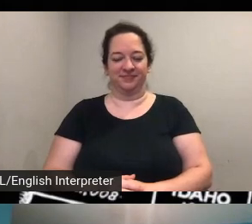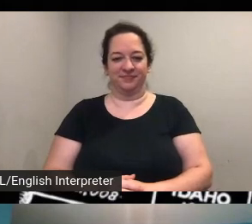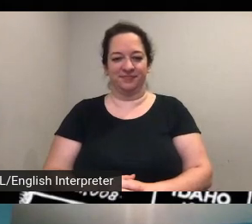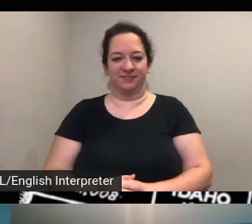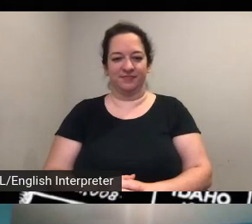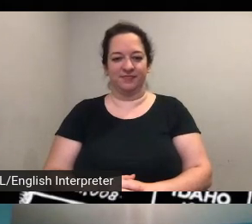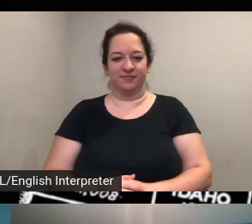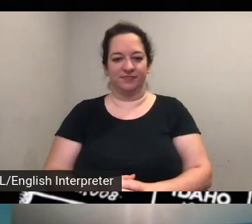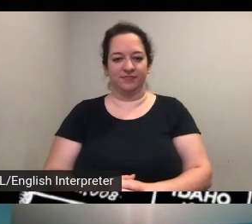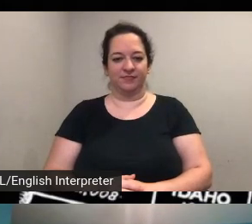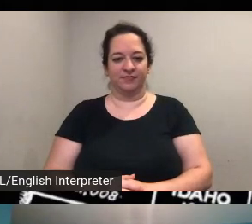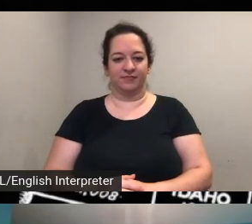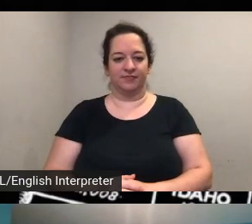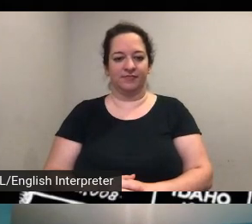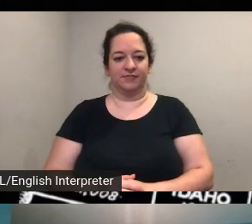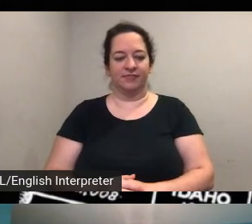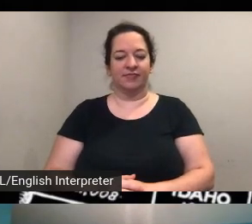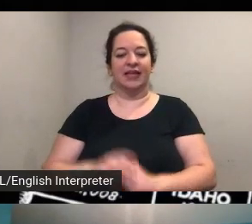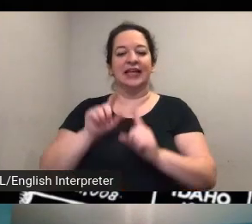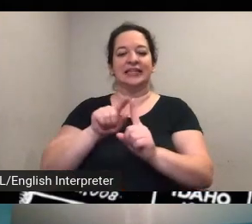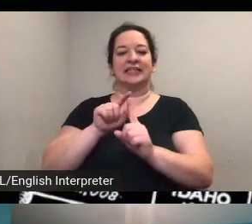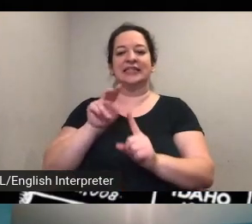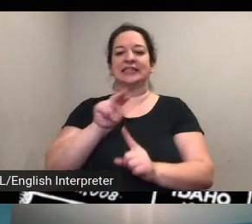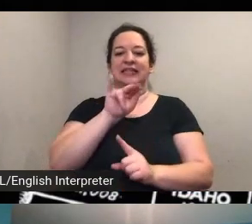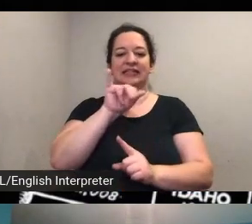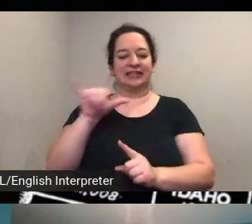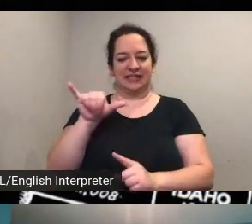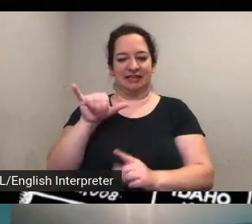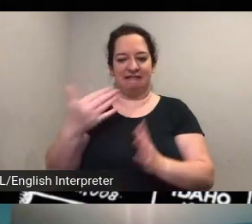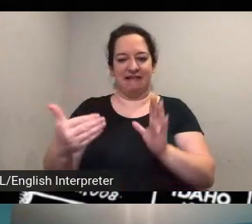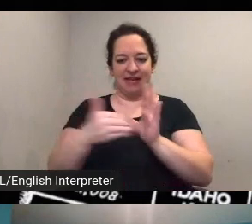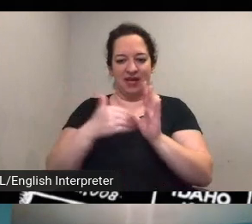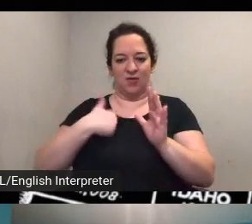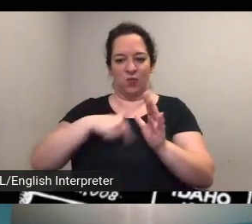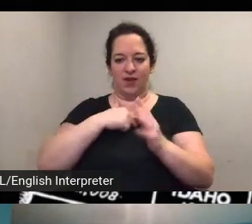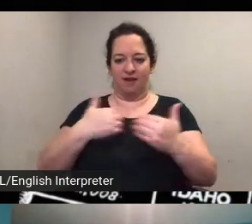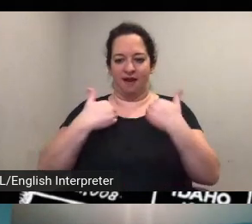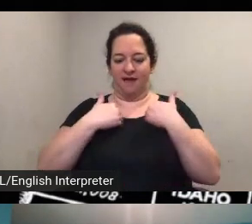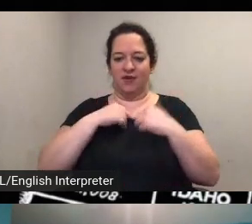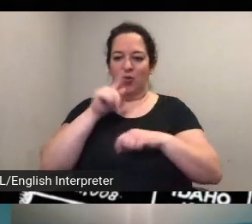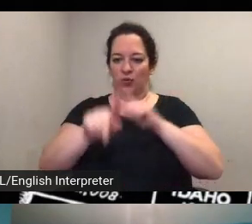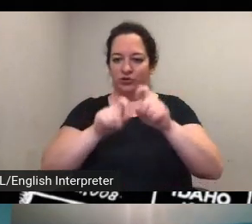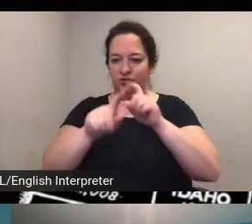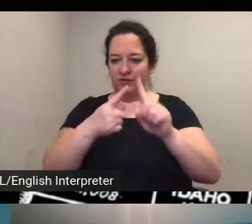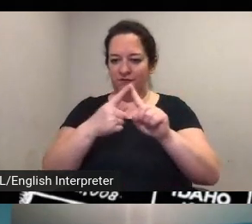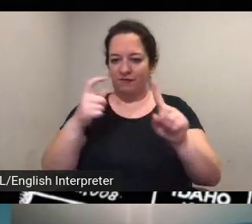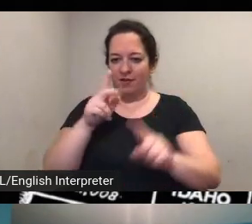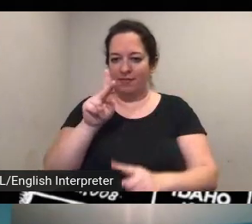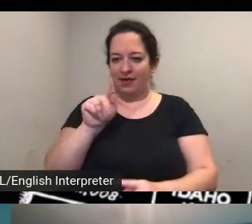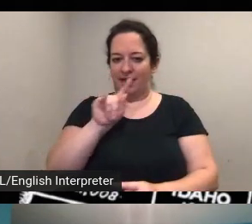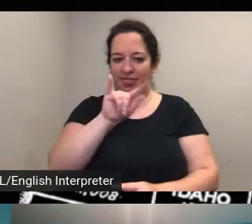this is nancy again we've got a question from kathy who wonders if you have in